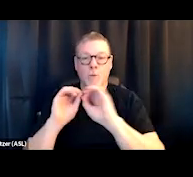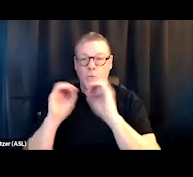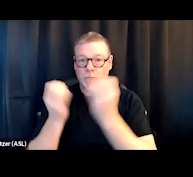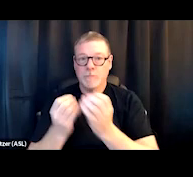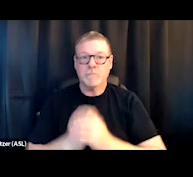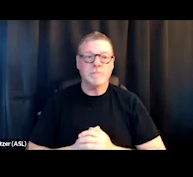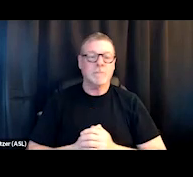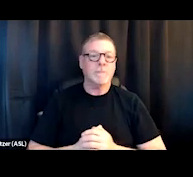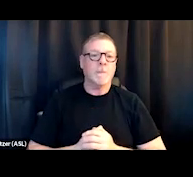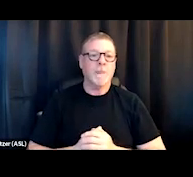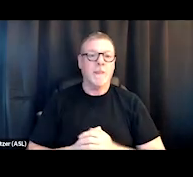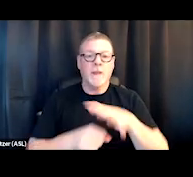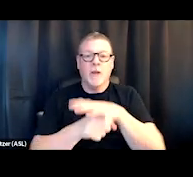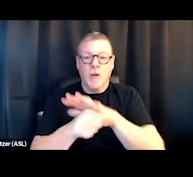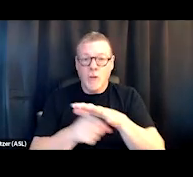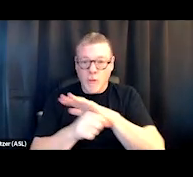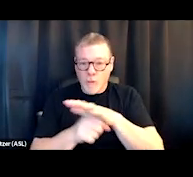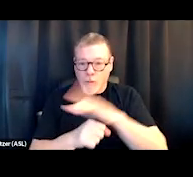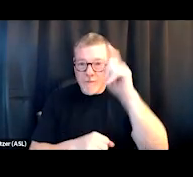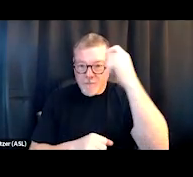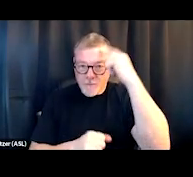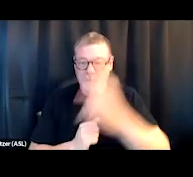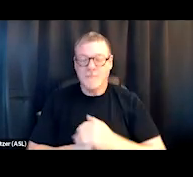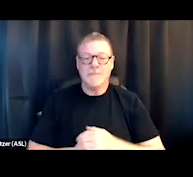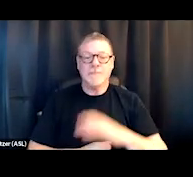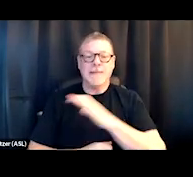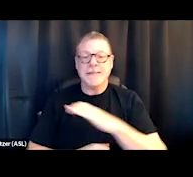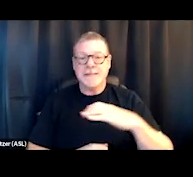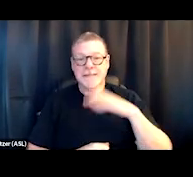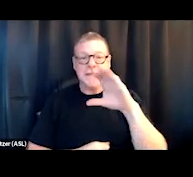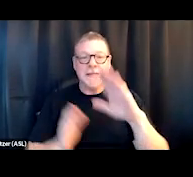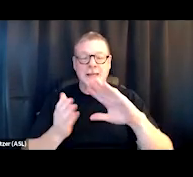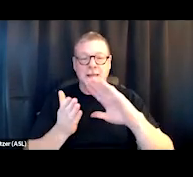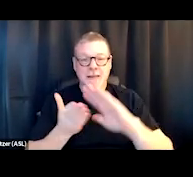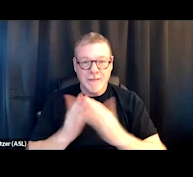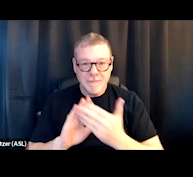from local government, city council, from business organizations.